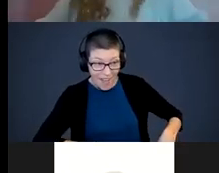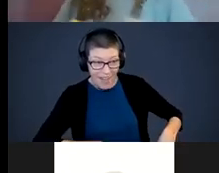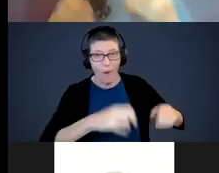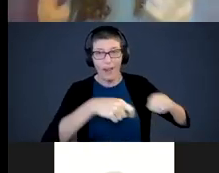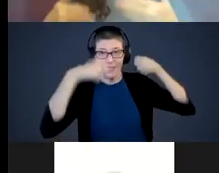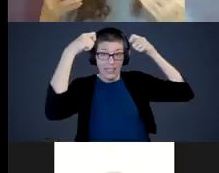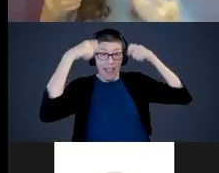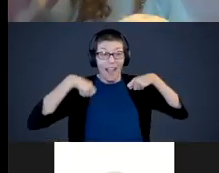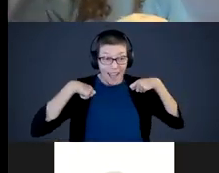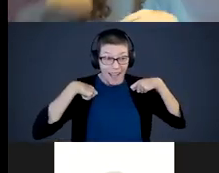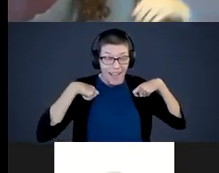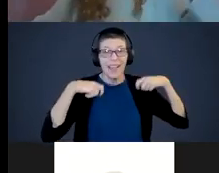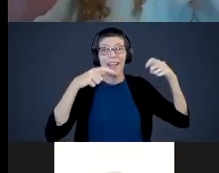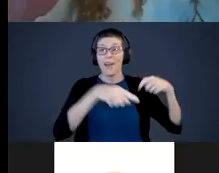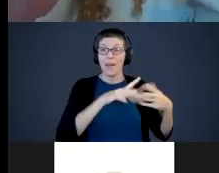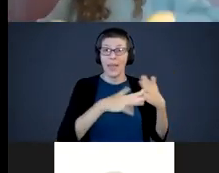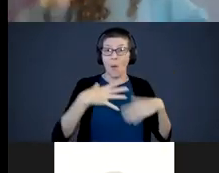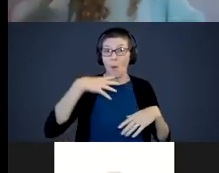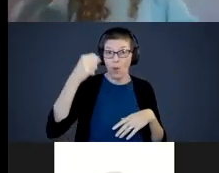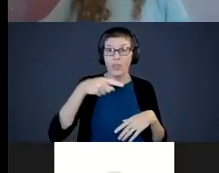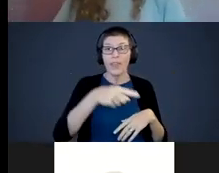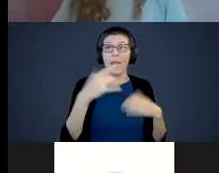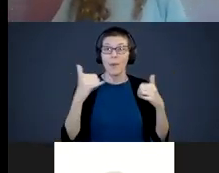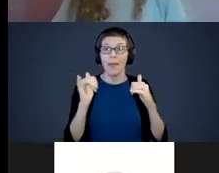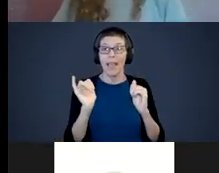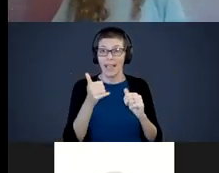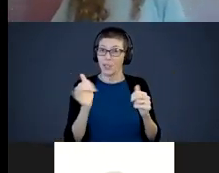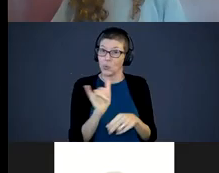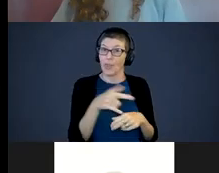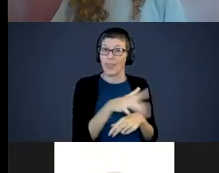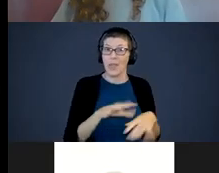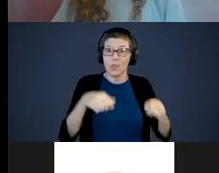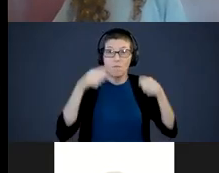with you. And then as they get older, they will play with you or do it themselves. And they know